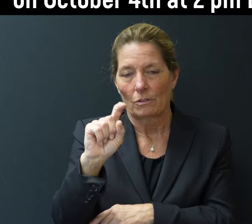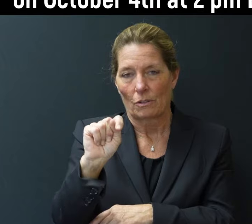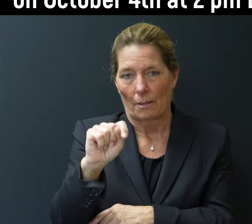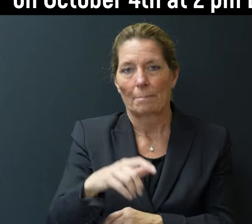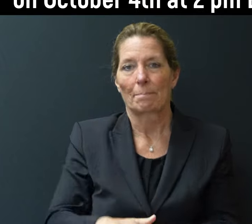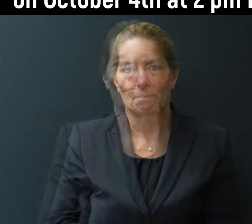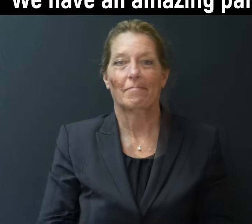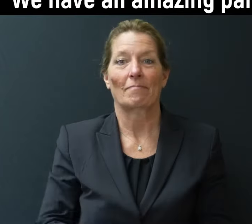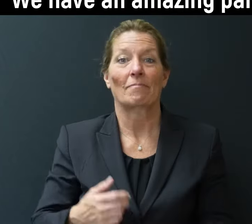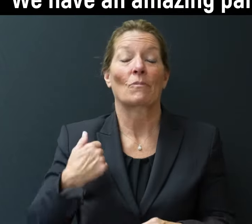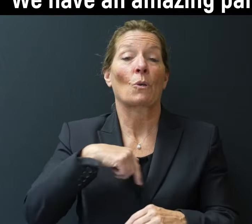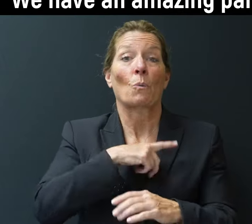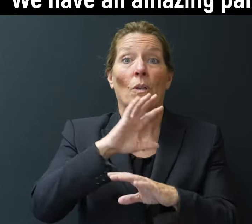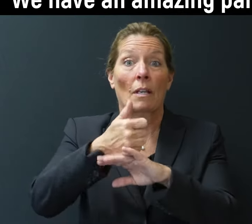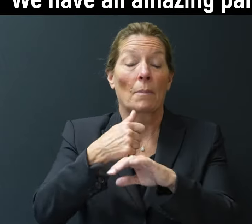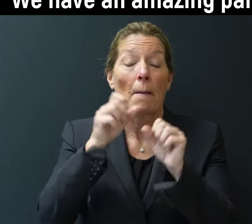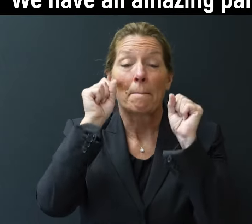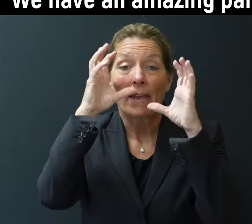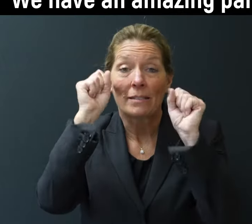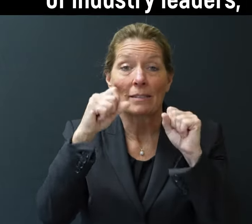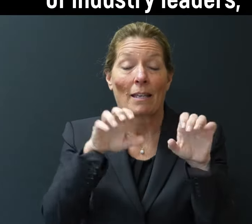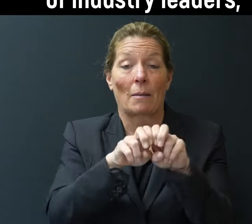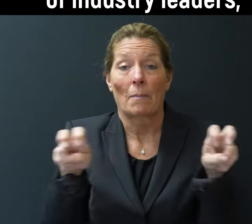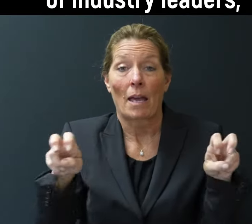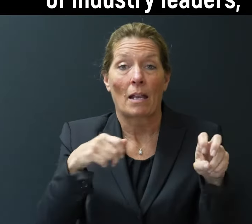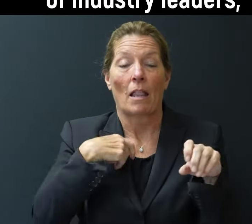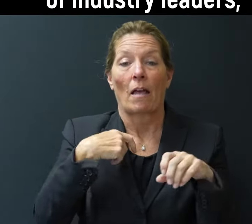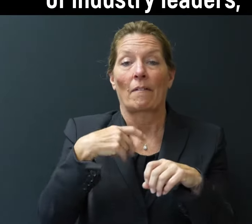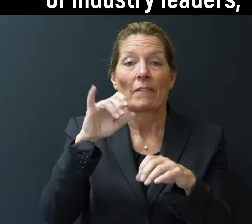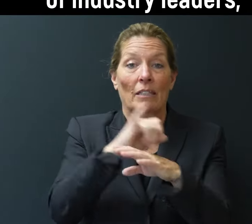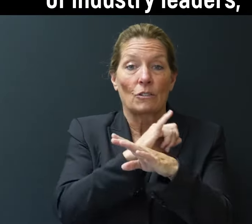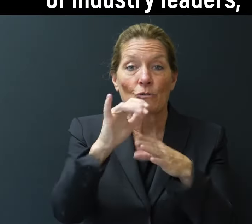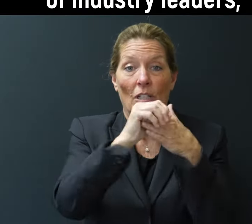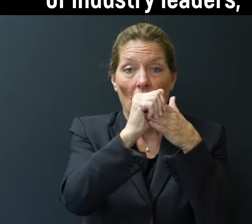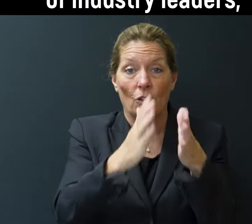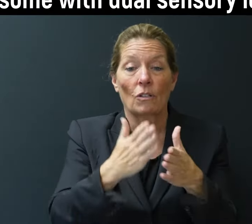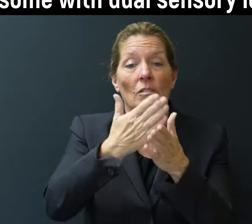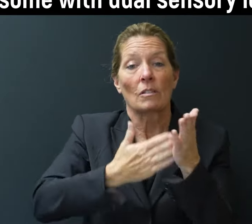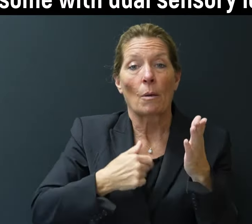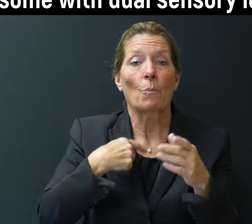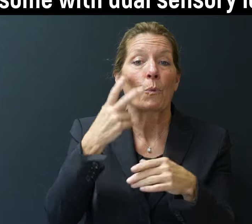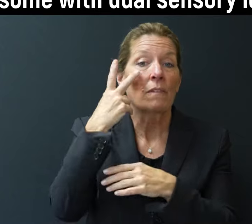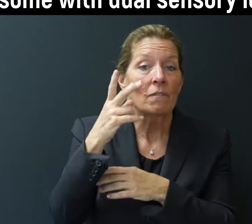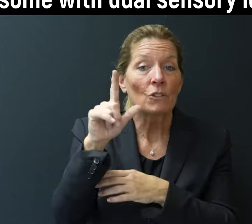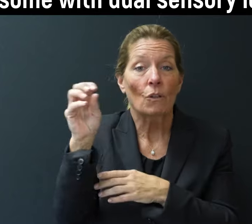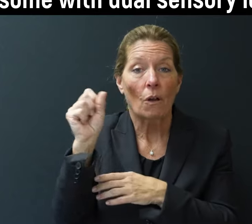We have an amazing panel of industry leaders, some with dual sensory loss,